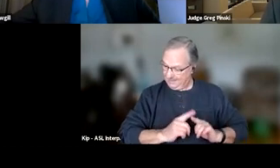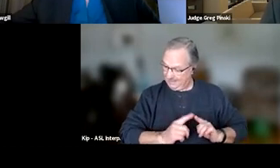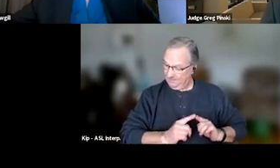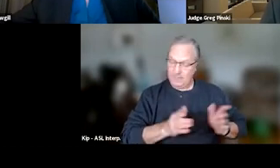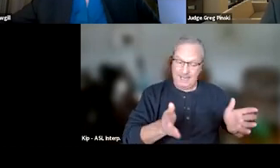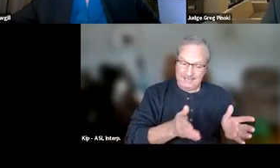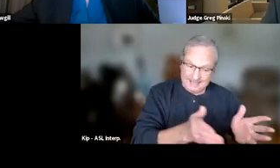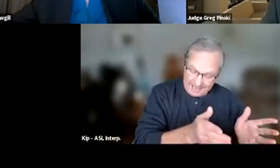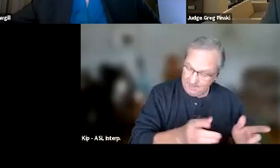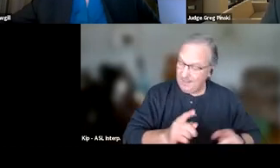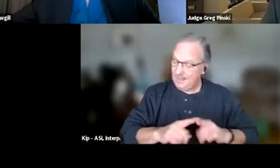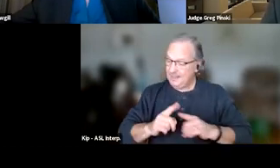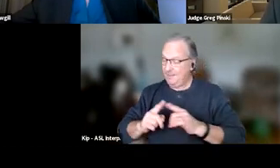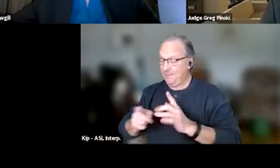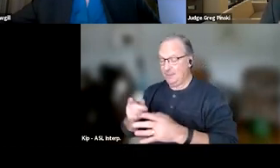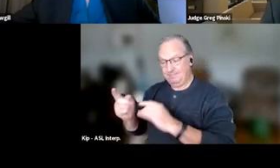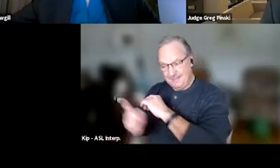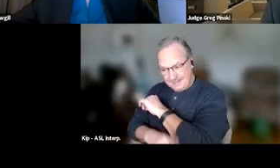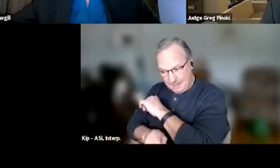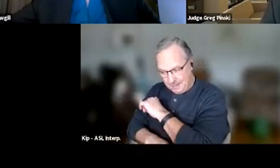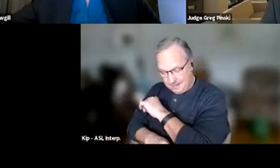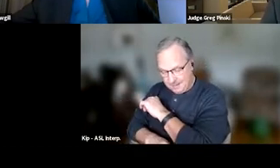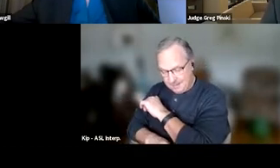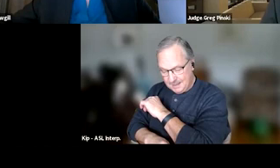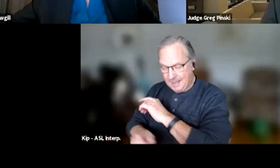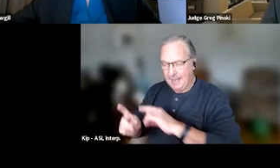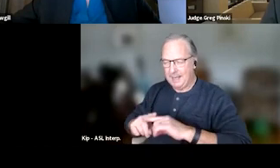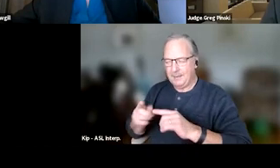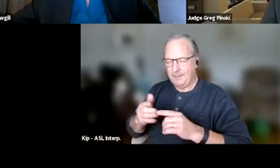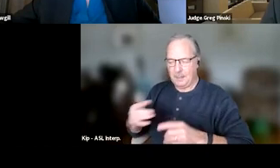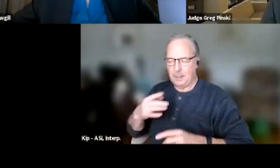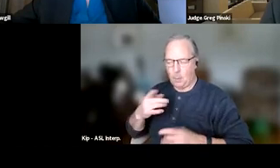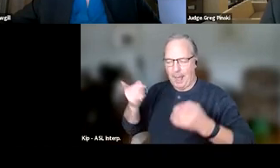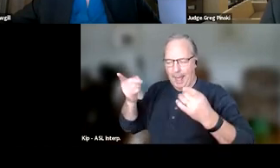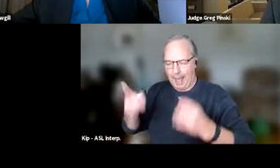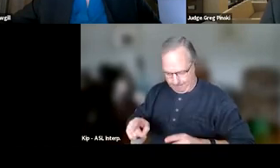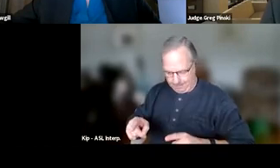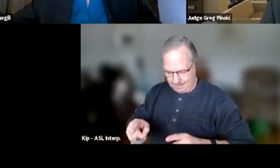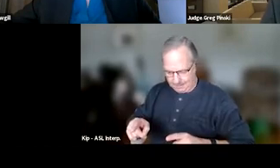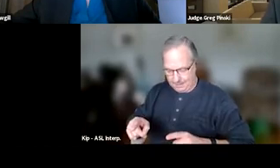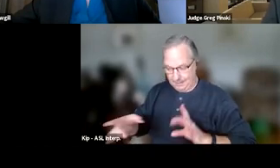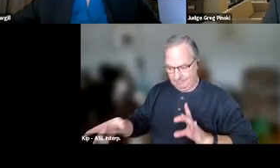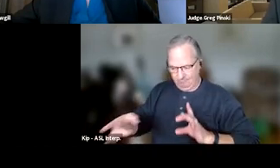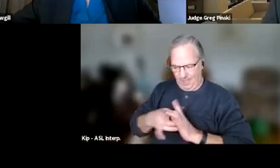the types of things that may happen as a consequence to either desirable